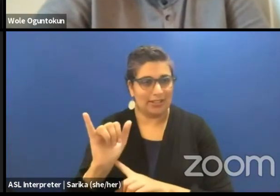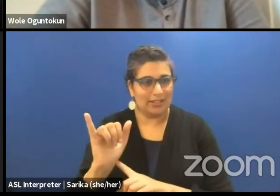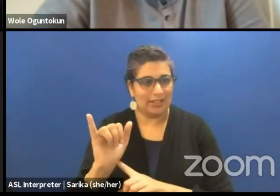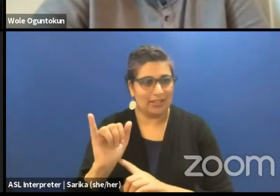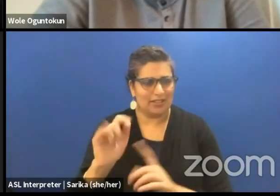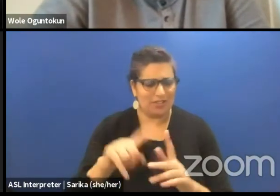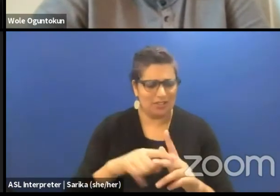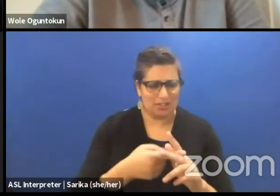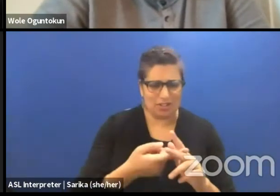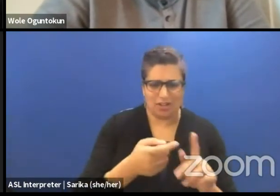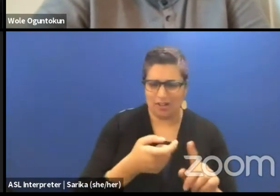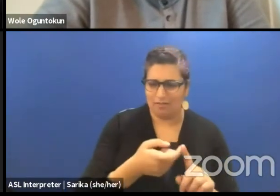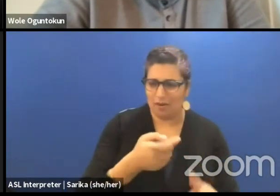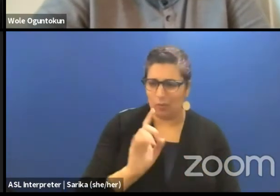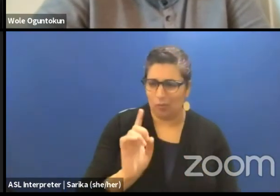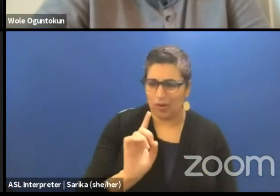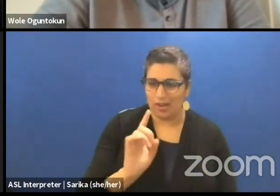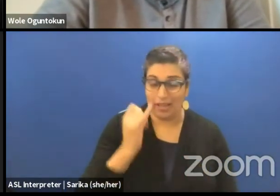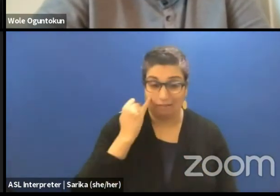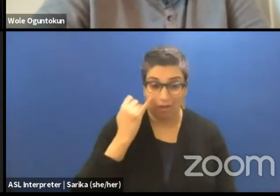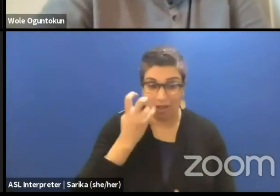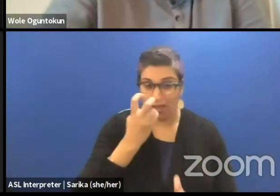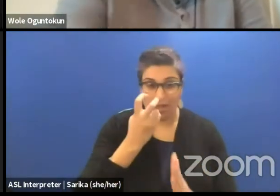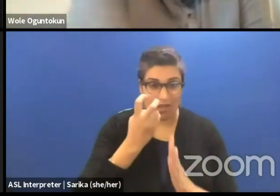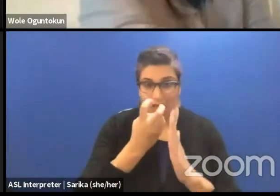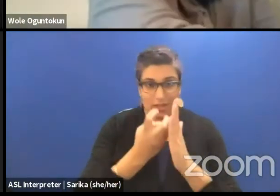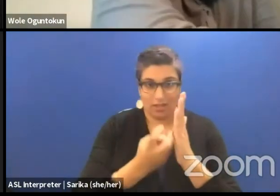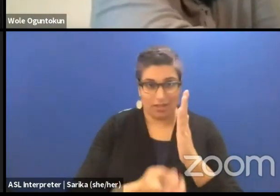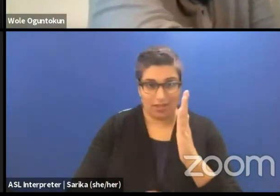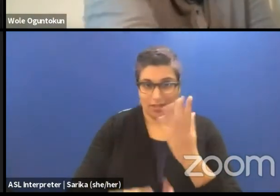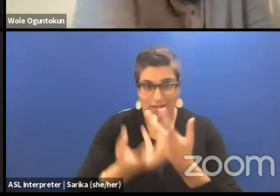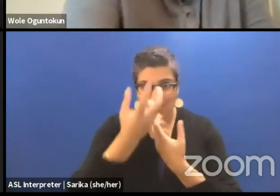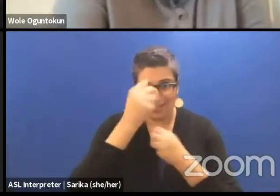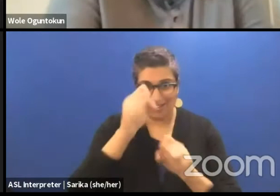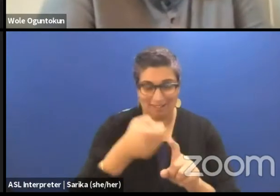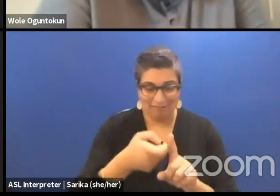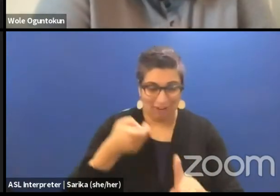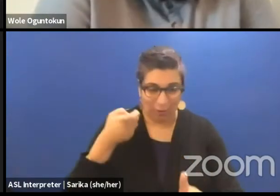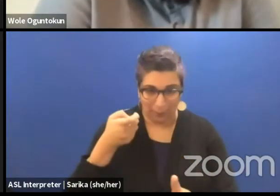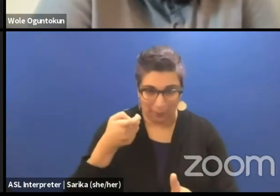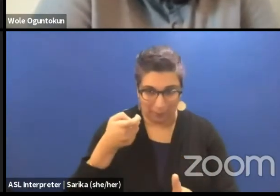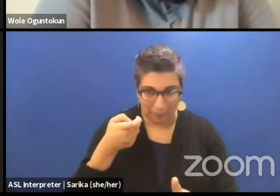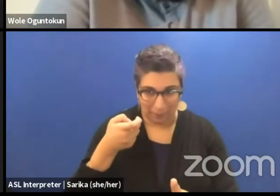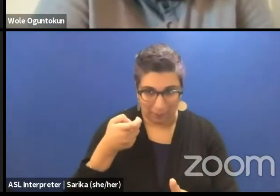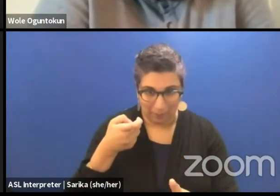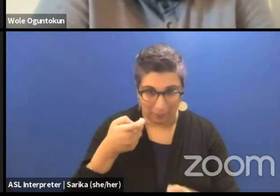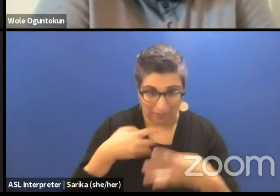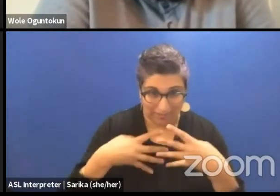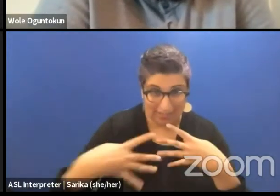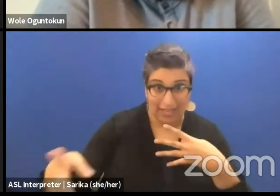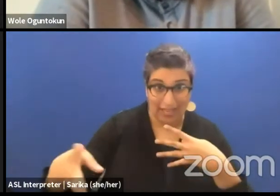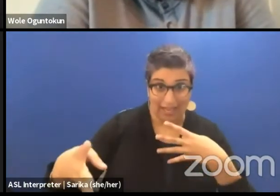If we go down again, we are decolonizing from the gatekeepers before we even got,